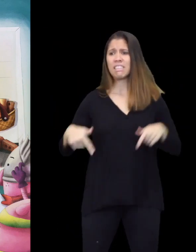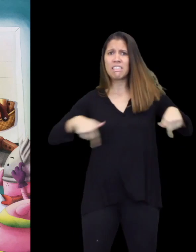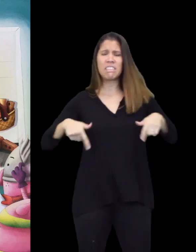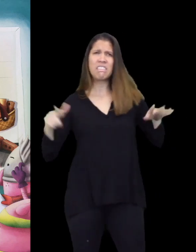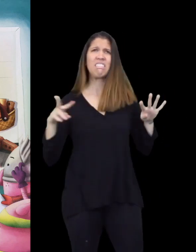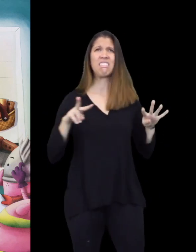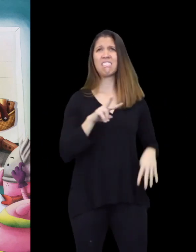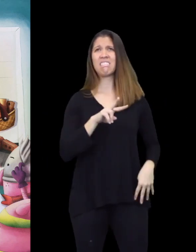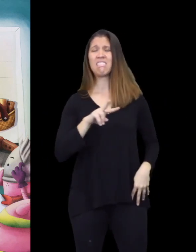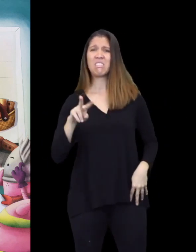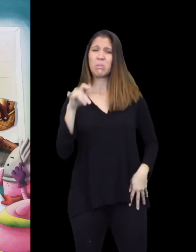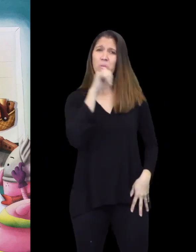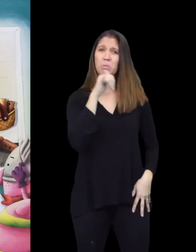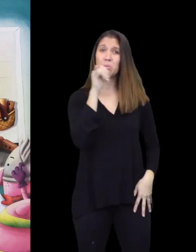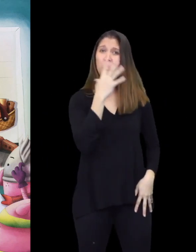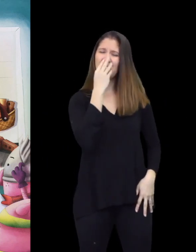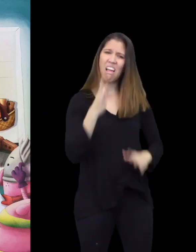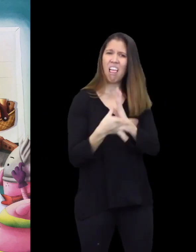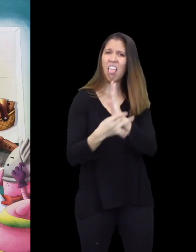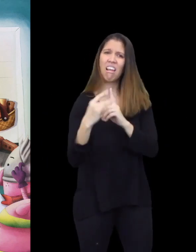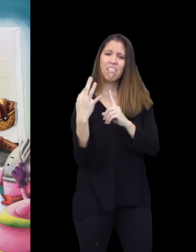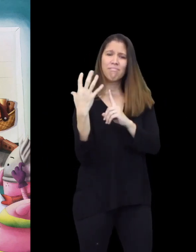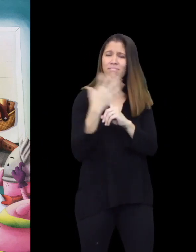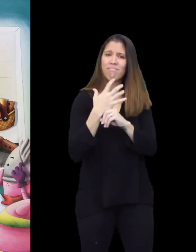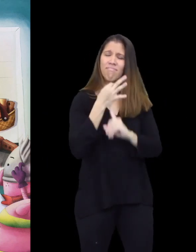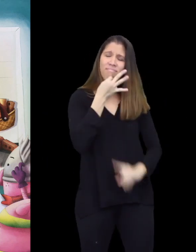As they were looking... Whoa. The Wolf was a master of disguise!